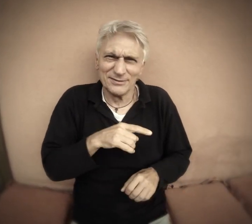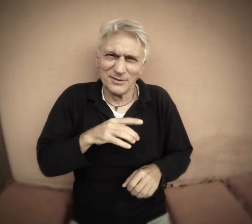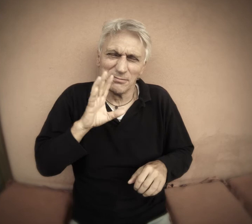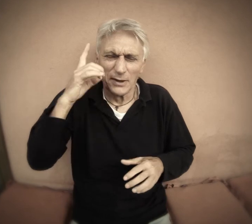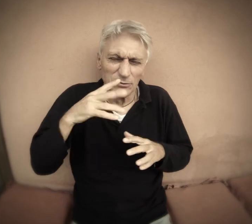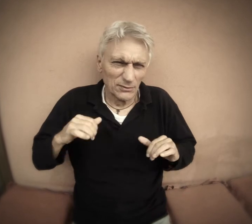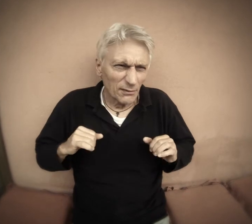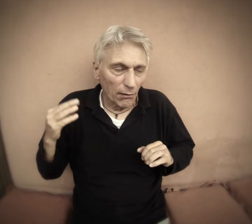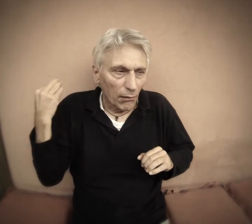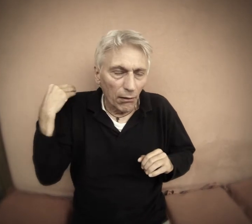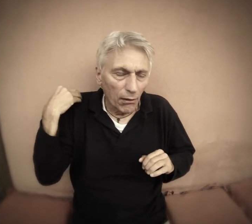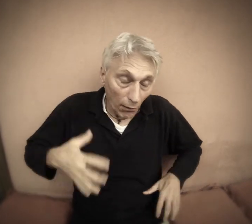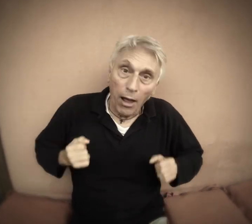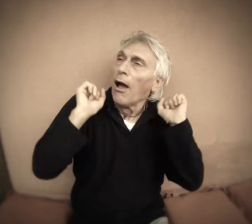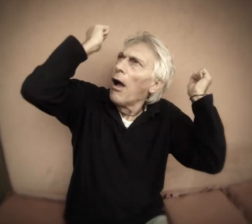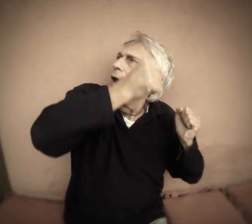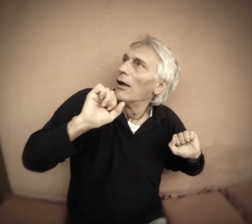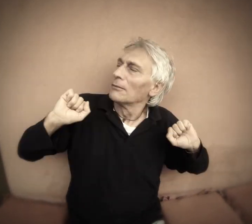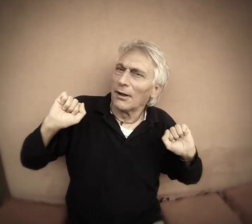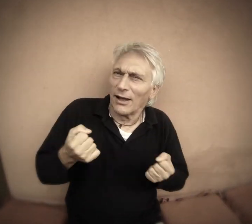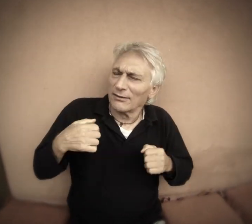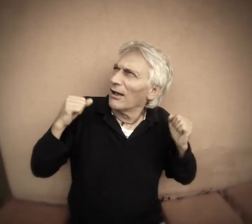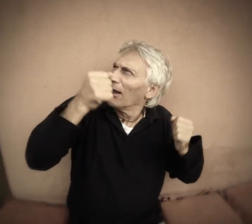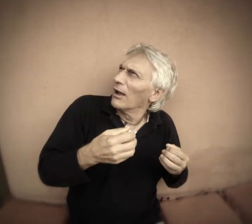the fool to the call gets scared